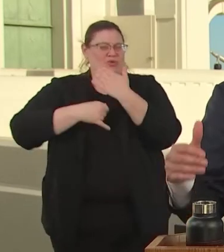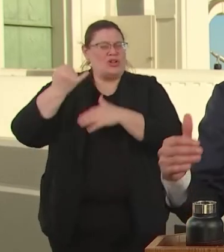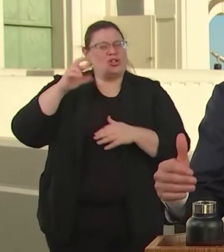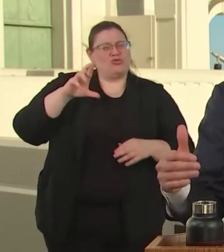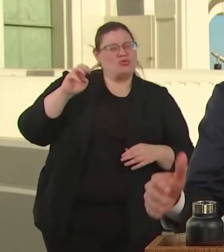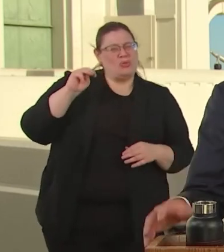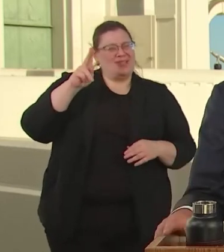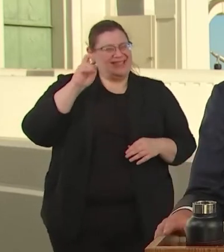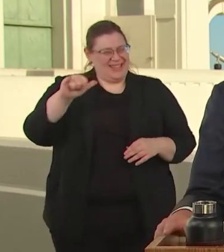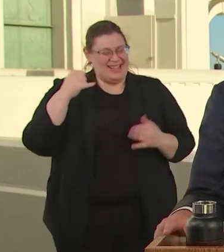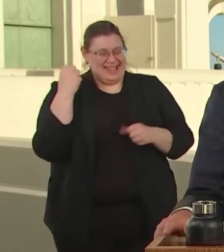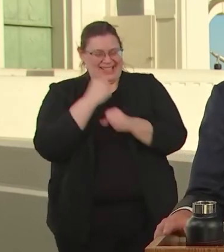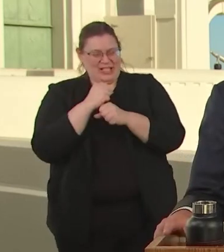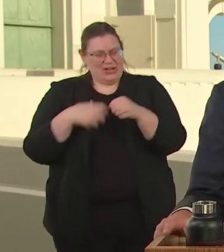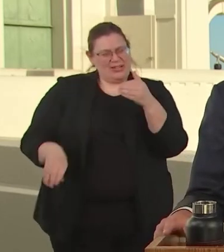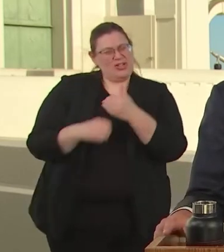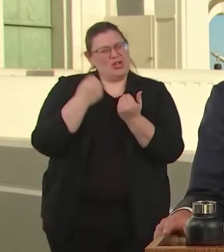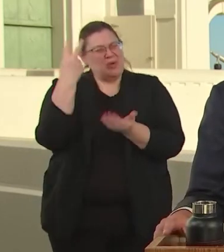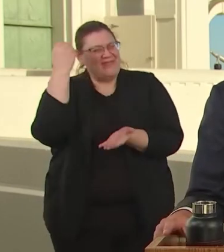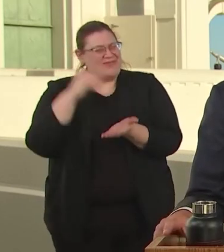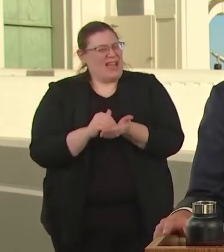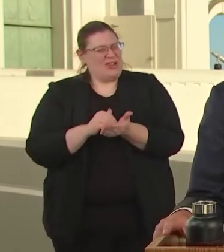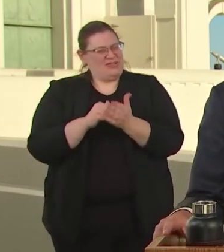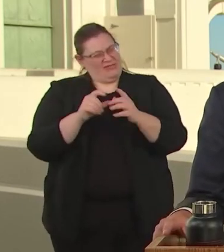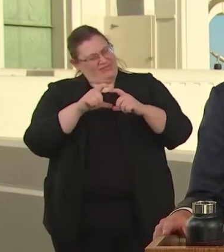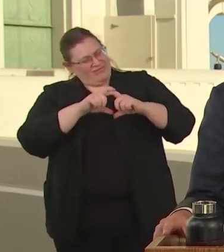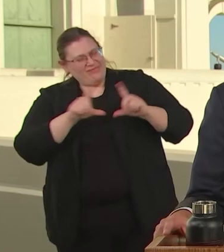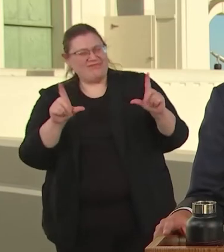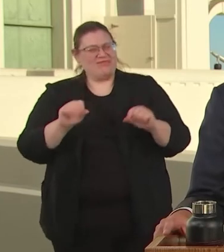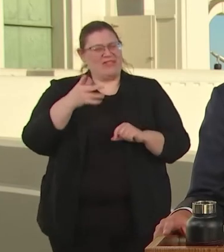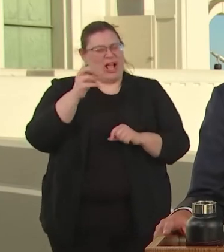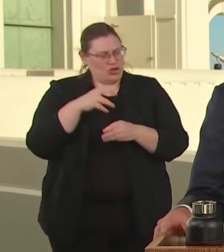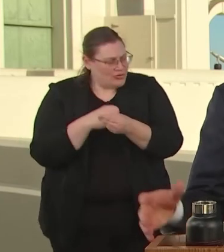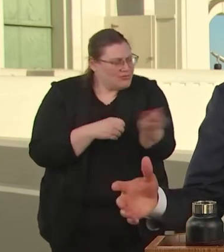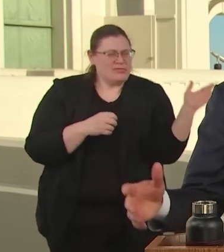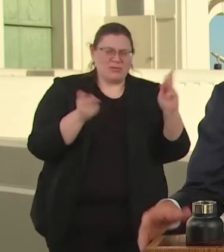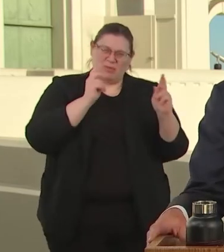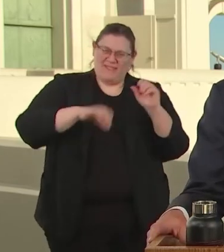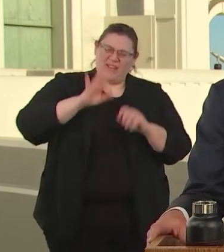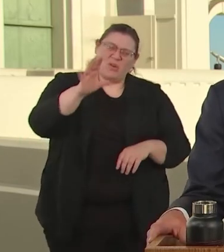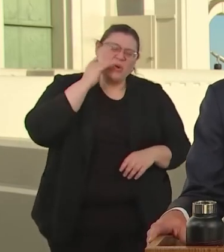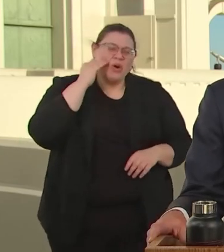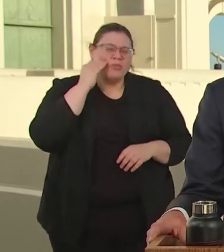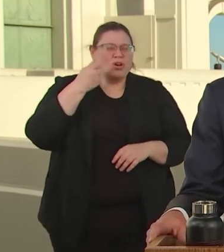AND WE'RE GOING TO GIVE ADDITIONAL VOUCHERS TO HELP PEOPLE FIND HOMES.